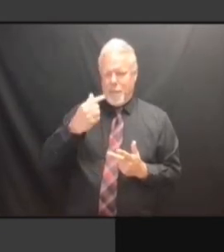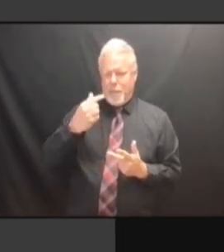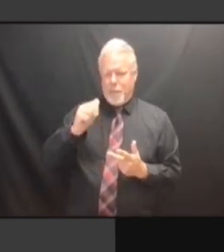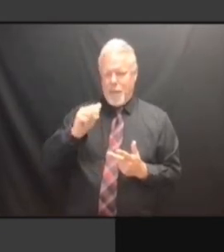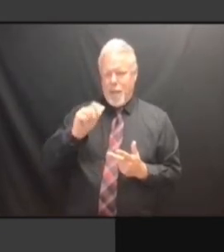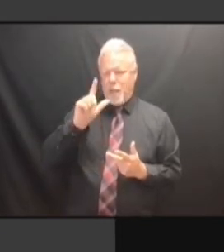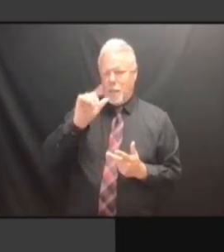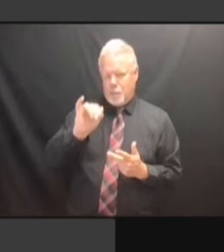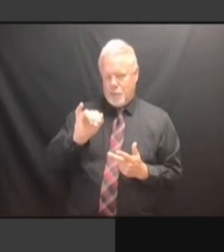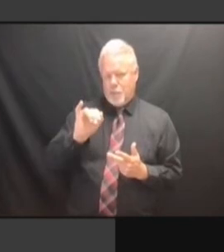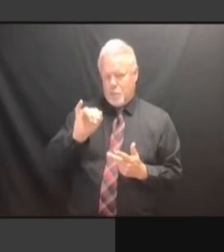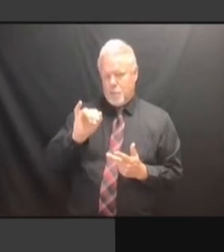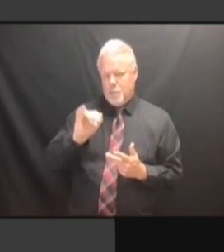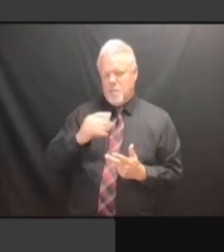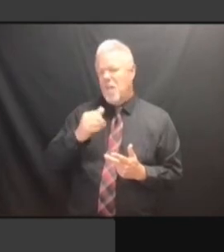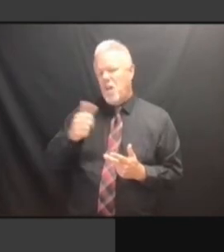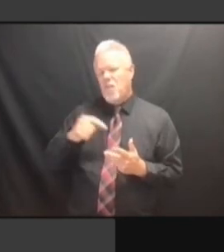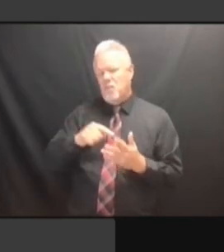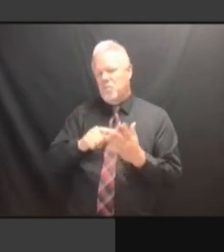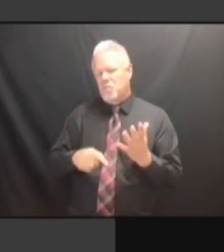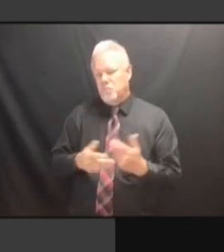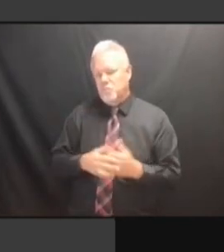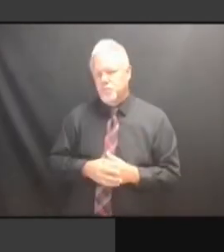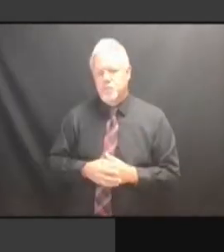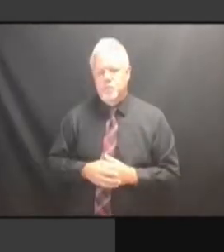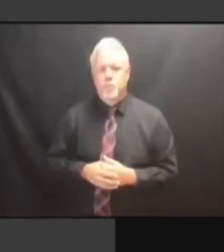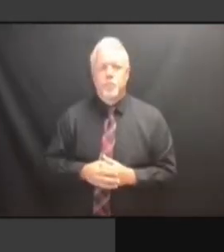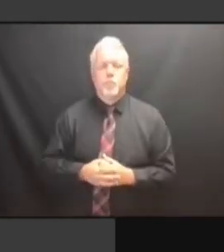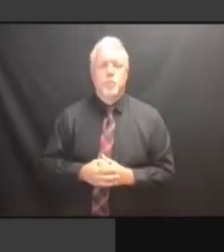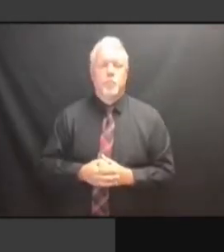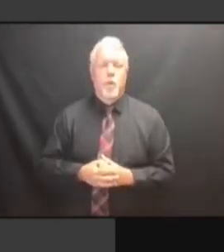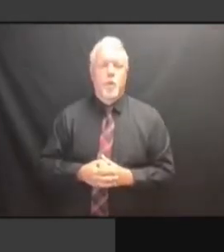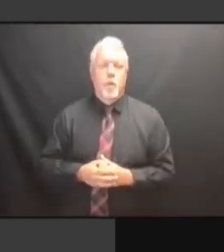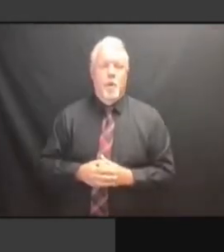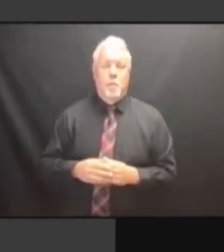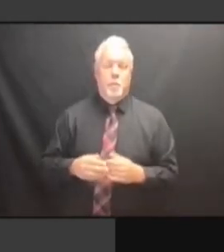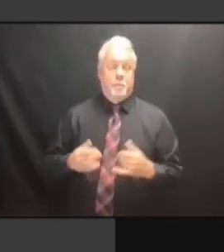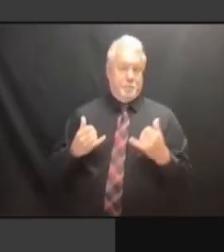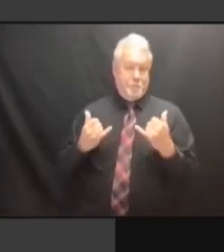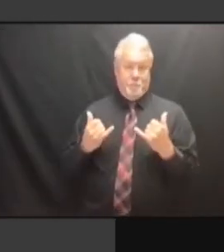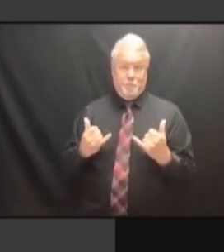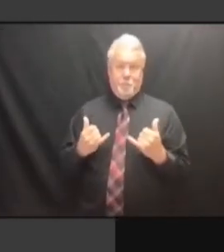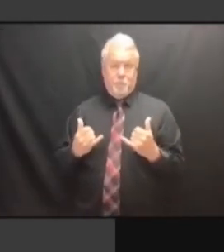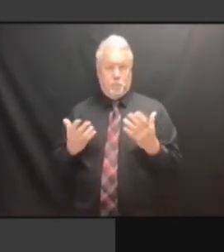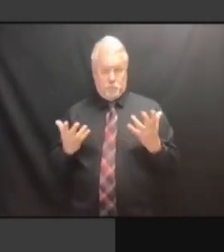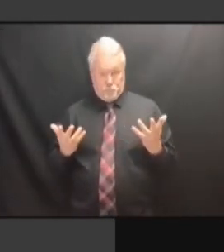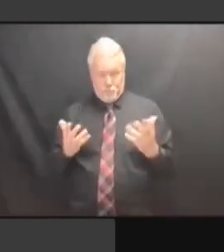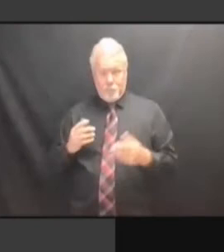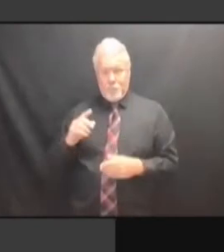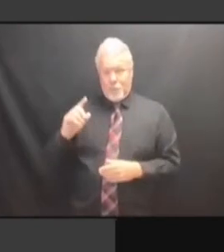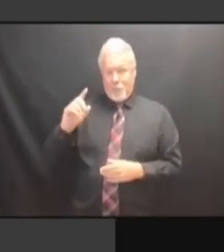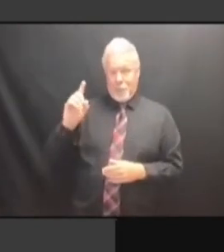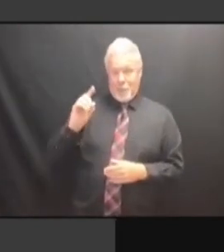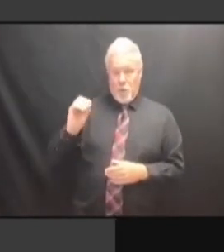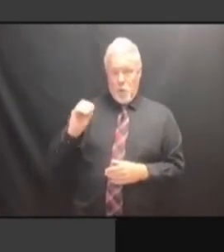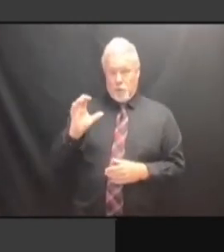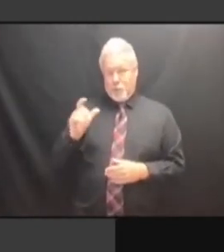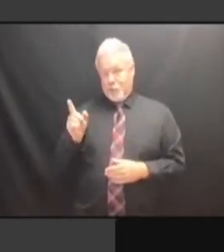WE HAD WORKED WITH THE COUNSEL'S OFFICE ON DISCUSSIONS WITH THE OFFICE ON DISCUSSIONS WITH THE OFFICE ON DISCUSSIONS WITH THE DEPARTMENT OFFICE ON DISCUSSIONS WITH THE DEPARTMENT OF OFFICE ON DISCUSSIONS WITH THE DEPARTMENT OF CORRECTIONS OFFICE ON DISCUSSIONS WITH THE DEPARTMENT OF CORRECTIONS AND DEPARTMENT OF CORRECTIONS AND DEPARTMENT OF CORRECTIONS AND COMMUNITY DEPARTMENT OF CORRECTIONS AND COMMUNITY SUPERVISION DEPARTMENT OF CORRECTIONS AND COMMUNITY SUPERVISION ABOUT DEPARTMENT OF CORRECTIONS AND COMMUNITY SUPERVISION ABOUT THE COMMUNITY SUPERVISION ABOUT THE COMMUNITY SUPERVISION ABOUT THE RESTORATION COMMUNITY SUPERVISION ABOUT THE RESTORATION STUFF. RESTORATION STUFF. RESTORATION STUFF. WE'RE RESTORATION STUFF. WE'RE GOING RESTORATION STUFF. WE'RE GOING THROUGH RESTORATION STUFF. WE'RE GOING THROUGH THE WE'RE GOING THROUGH THE